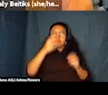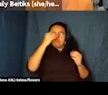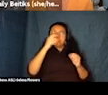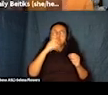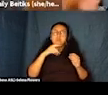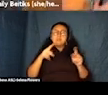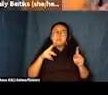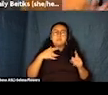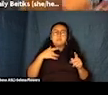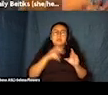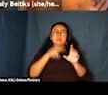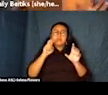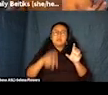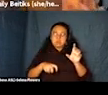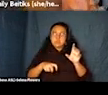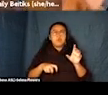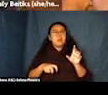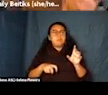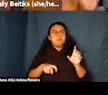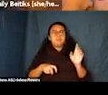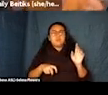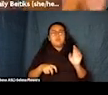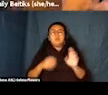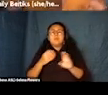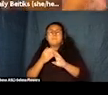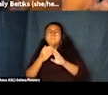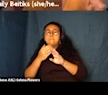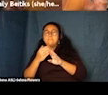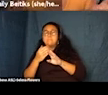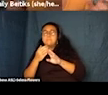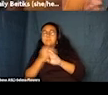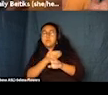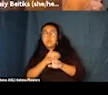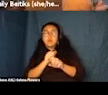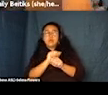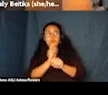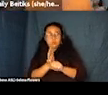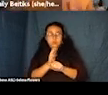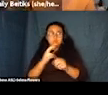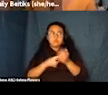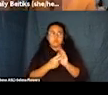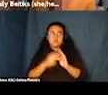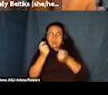In prepandemic times, this meant constant sort of playing around with like oh, we'll have this screening,